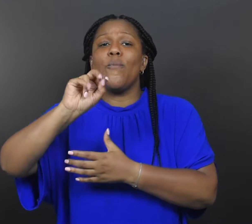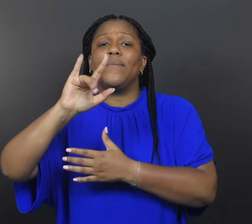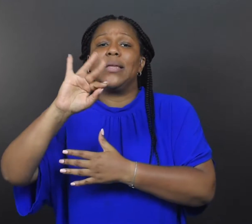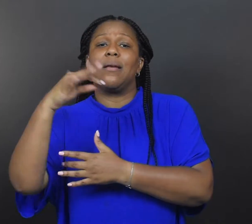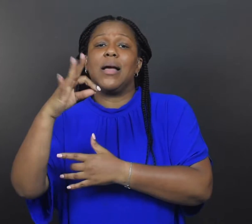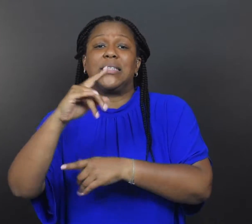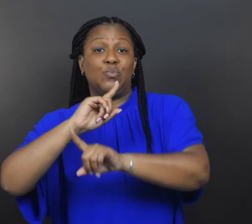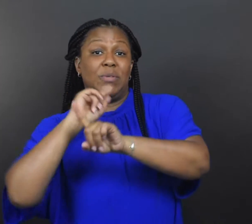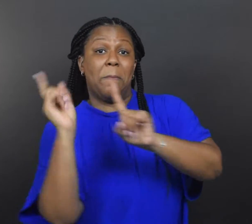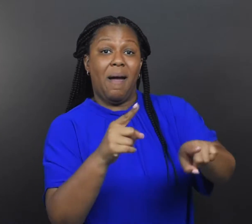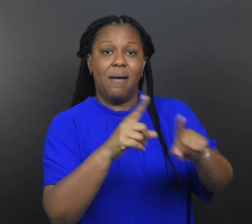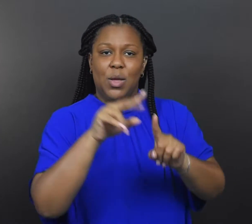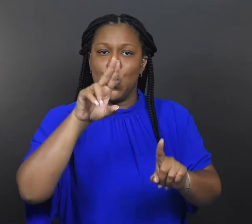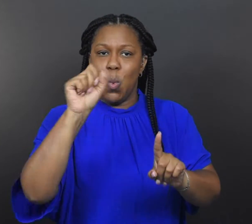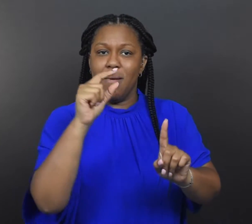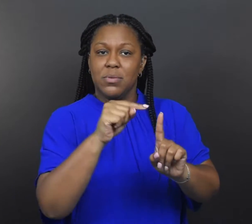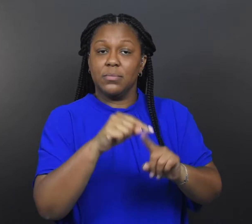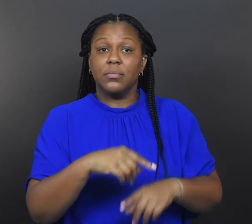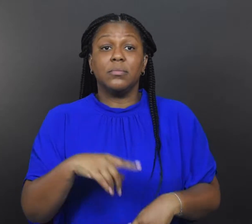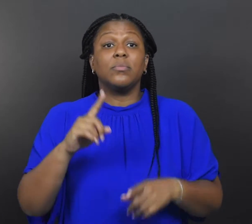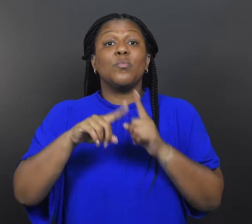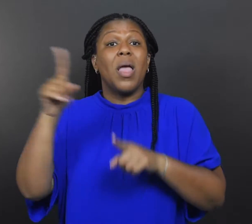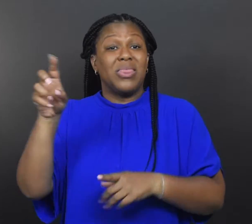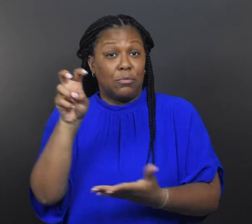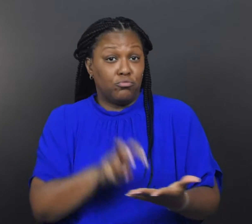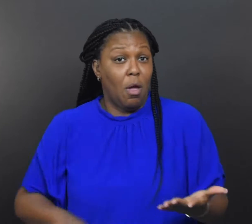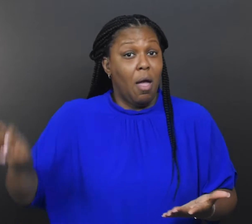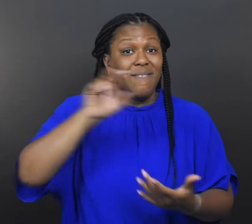response in the US.